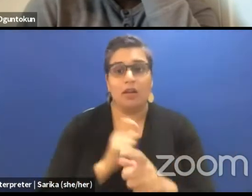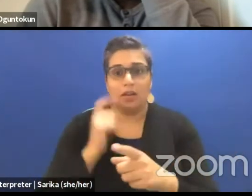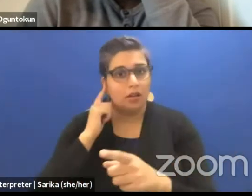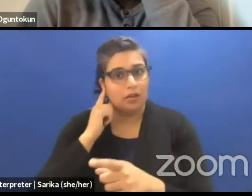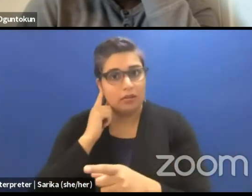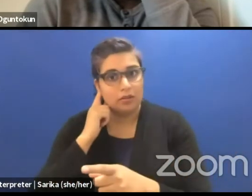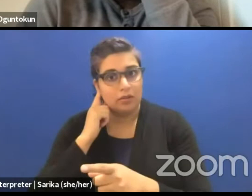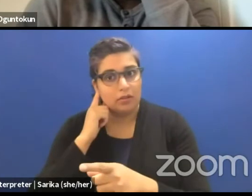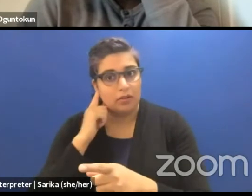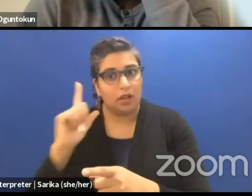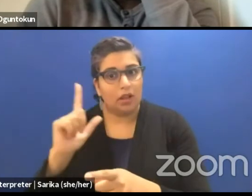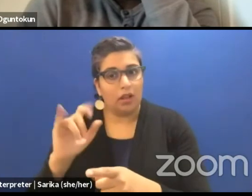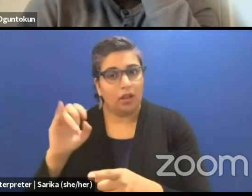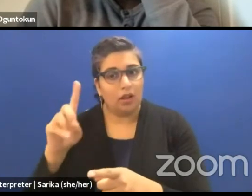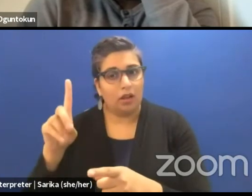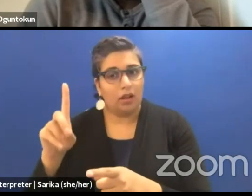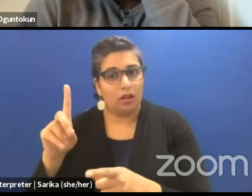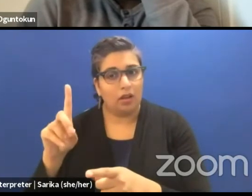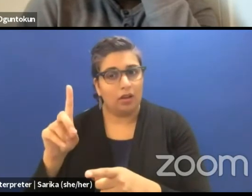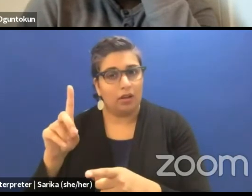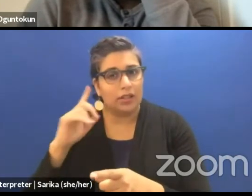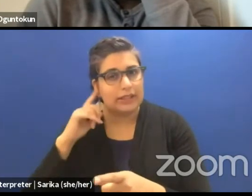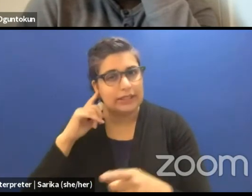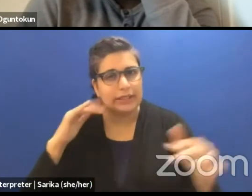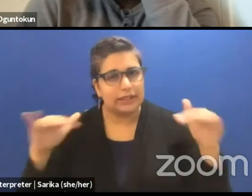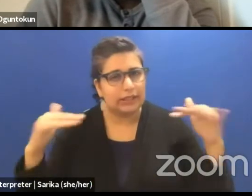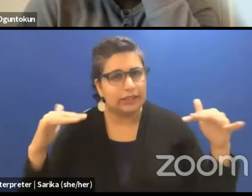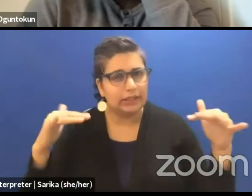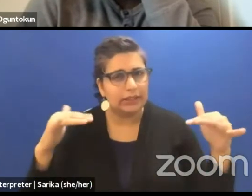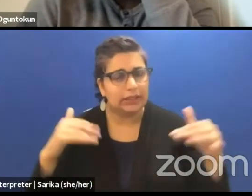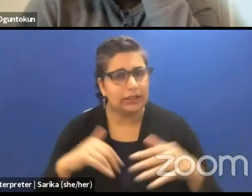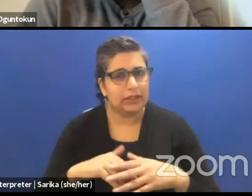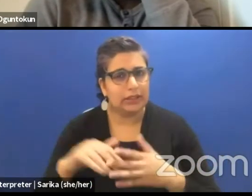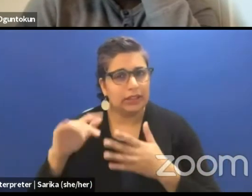Thank you so much Taiwo for this opportunity.